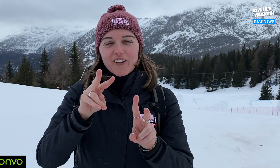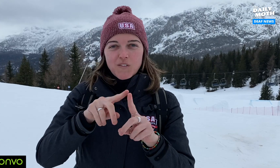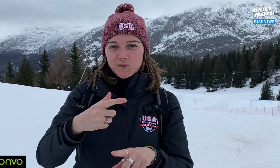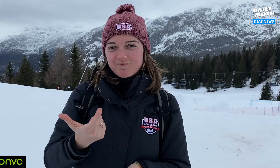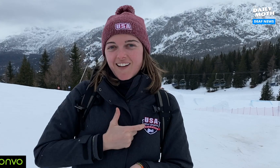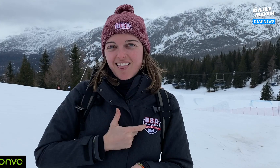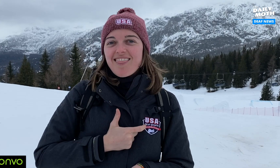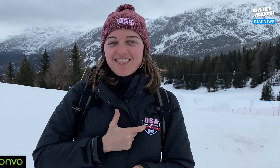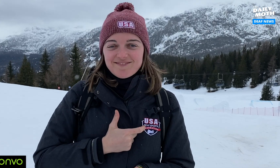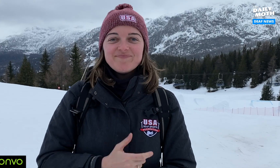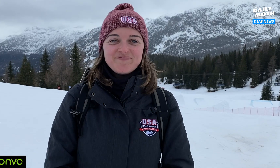We are looking forward to the medals.